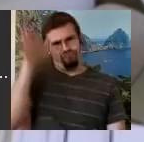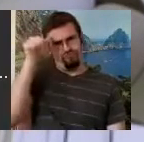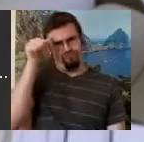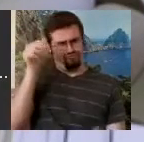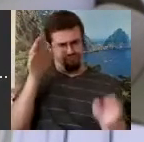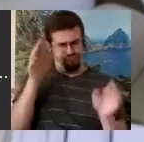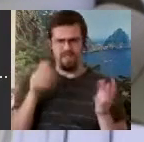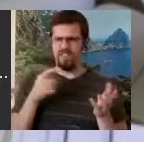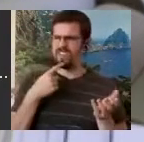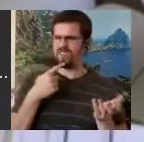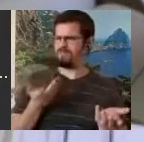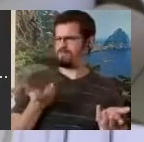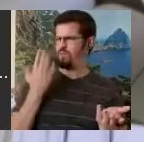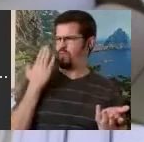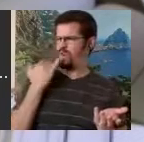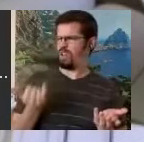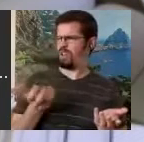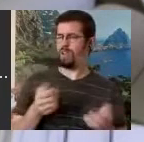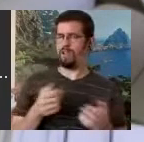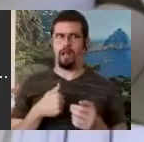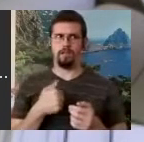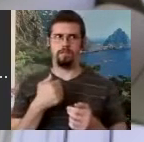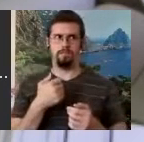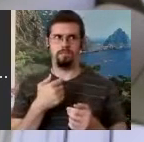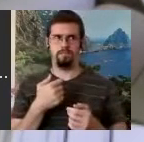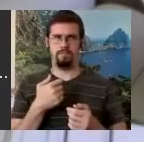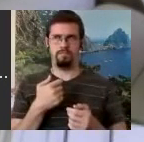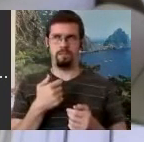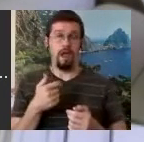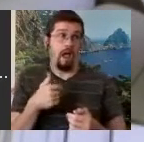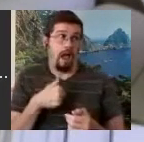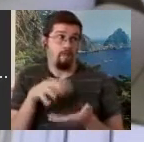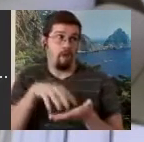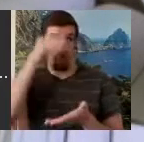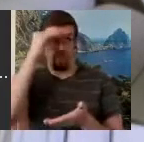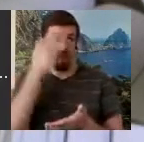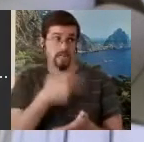I said "well I don't know. I'm learning Danish right now and I love that and